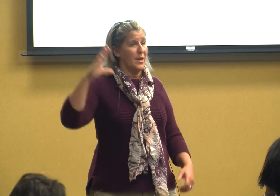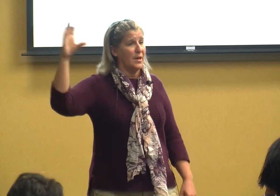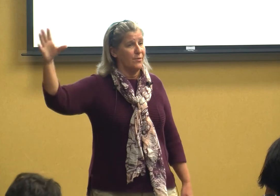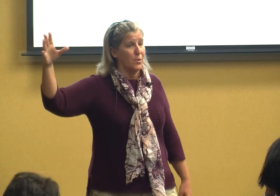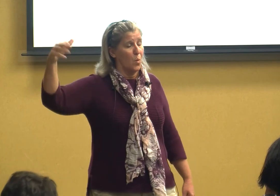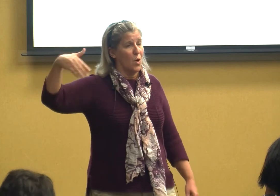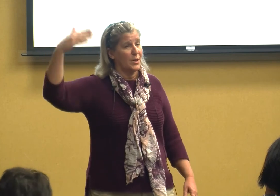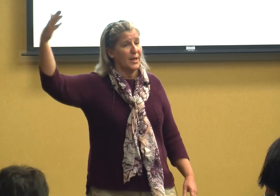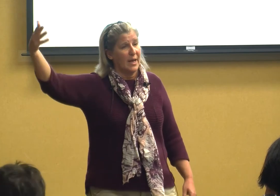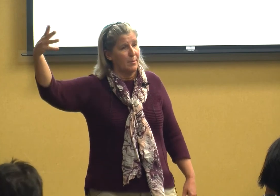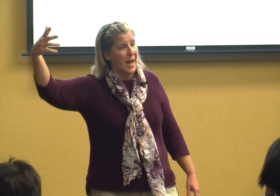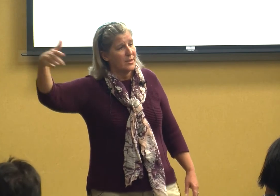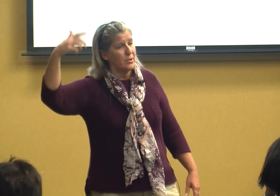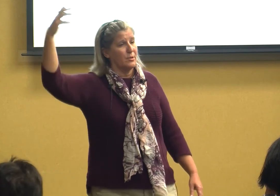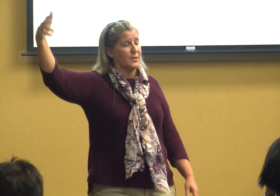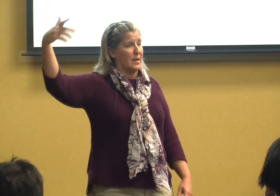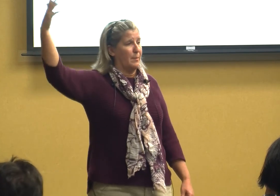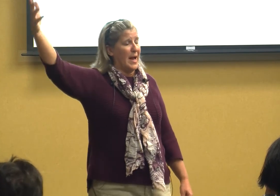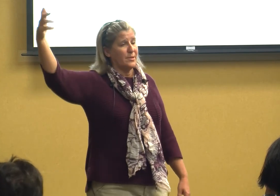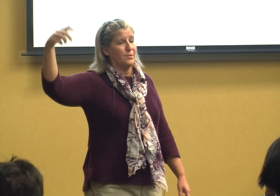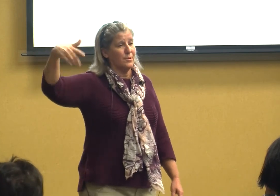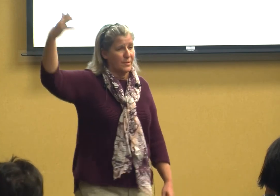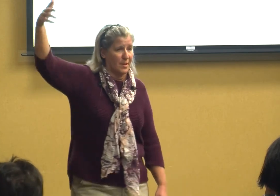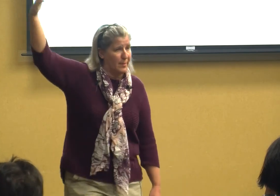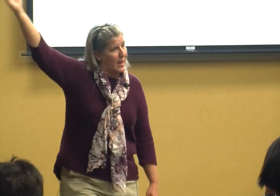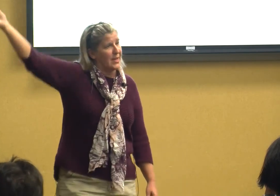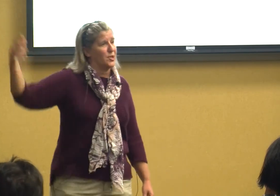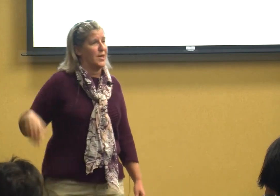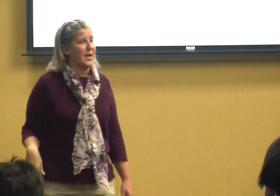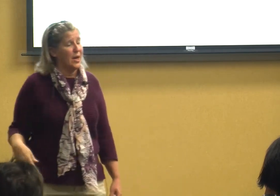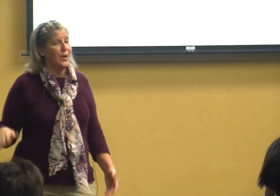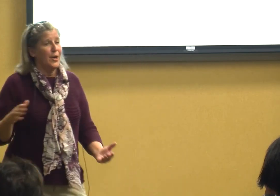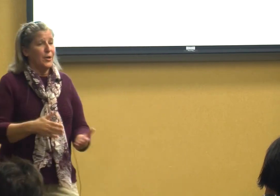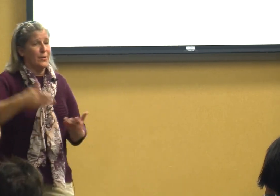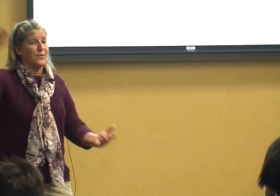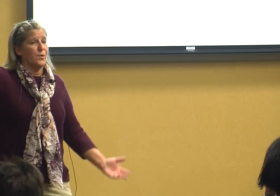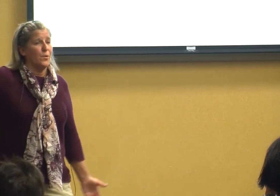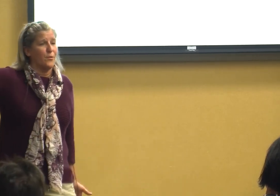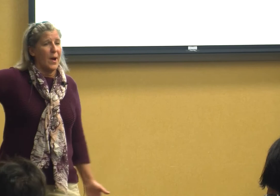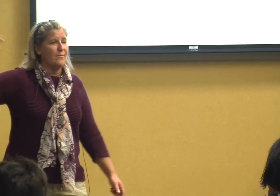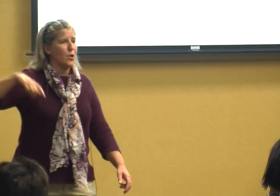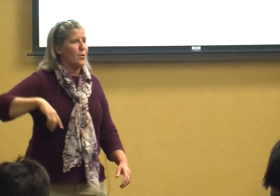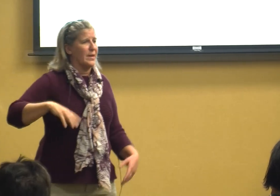then if you go on to get a bachelor's and the masters and a PhD you're in school forever and